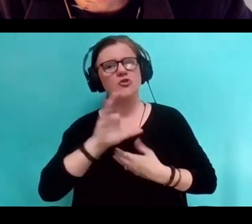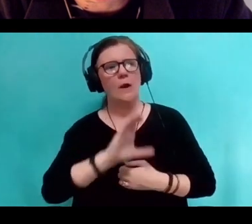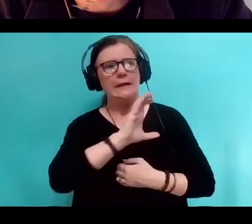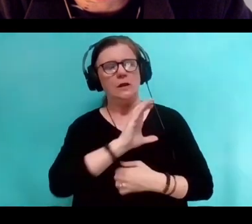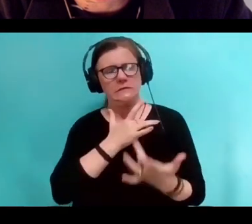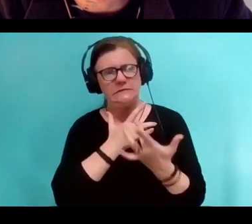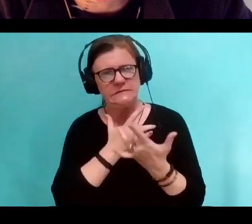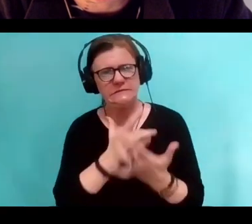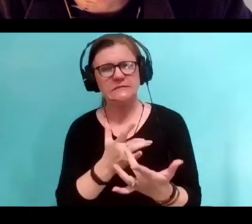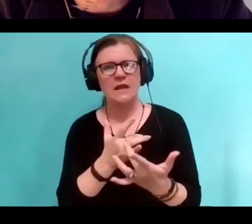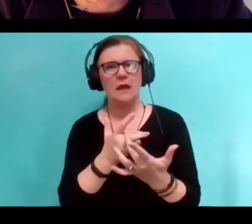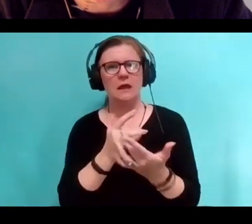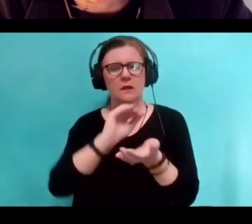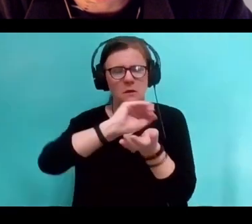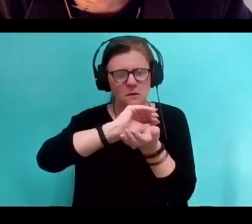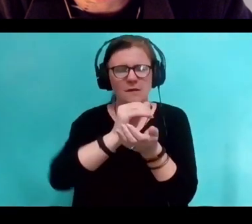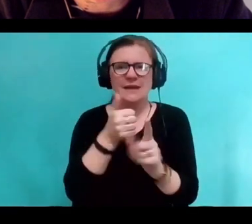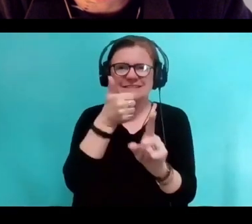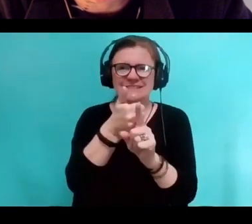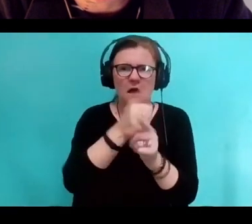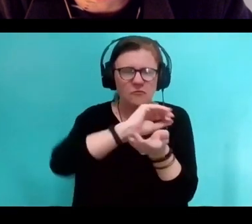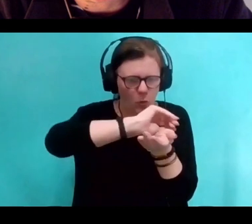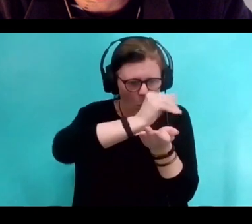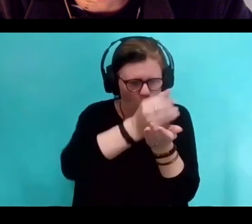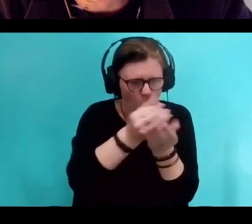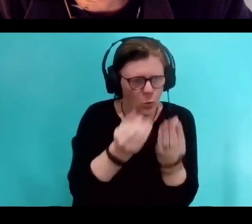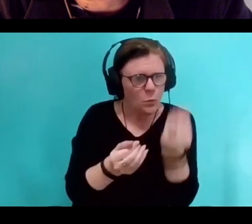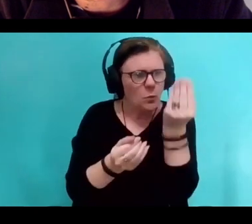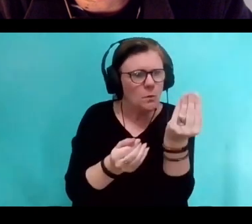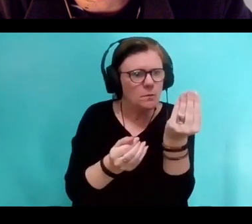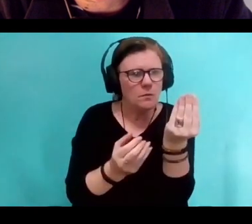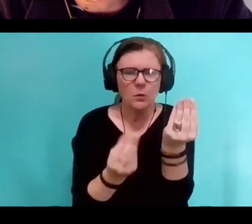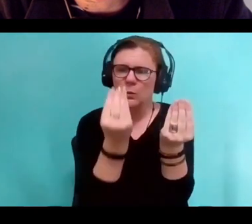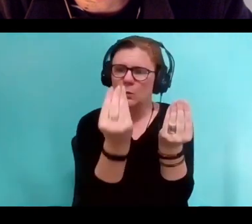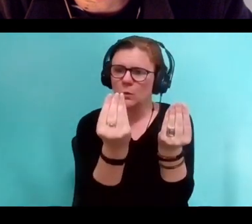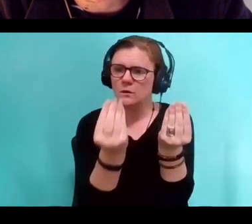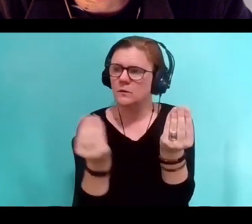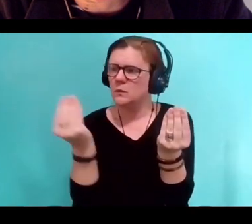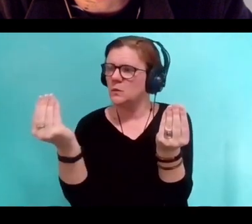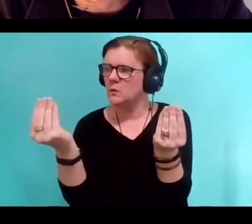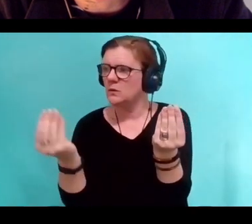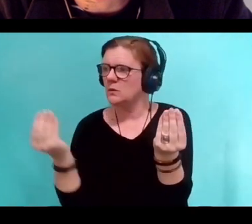nuggets of a self. They are a story like, like string theory or something,